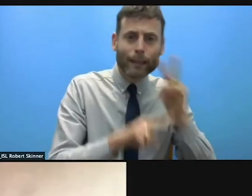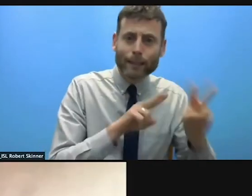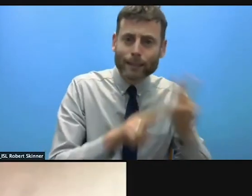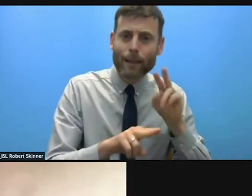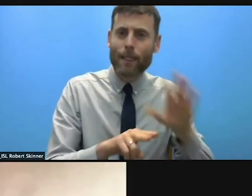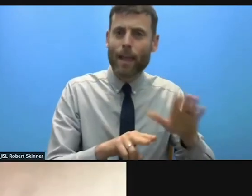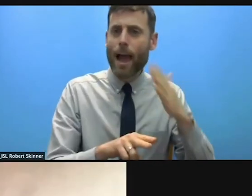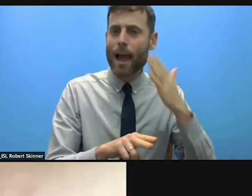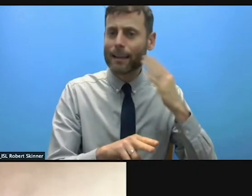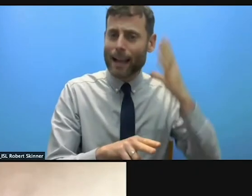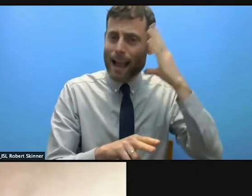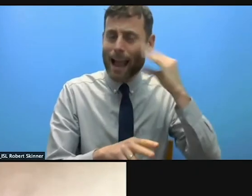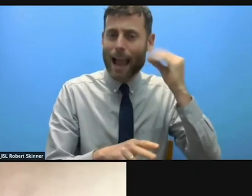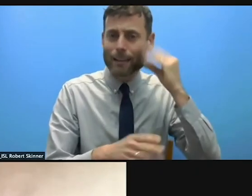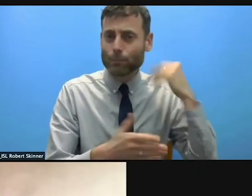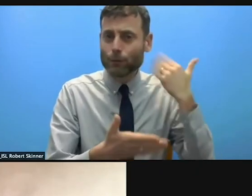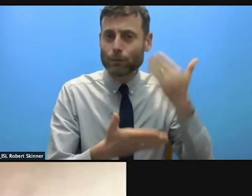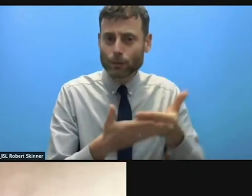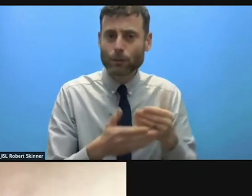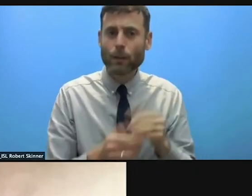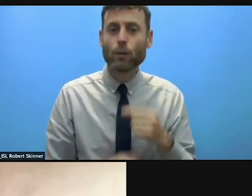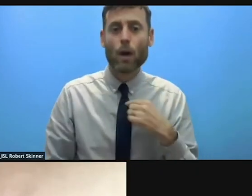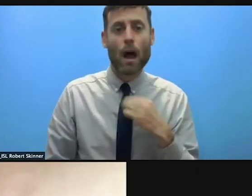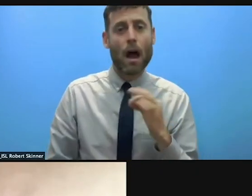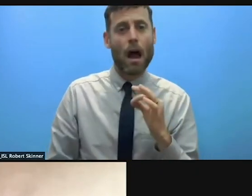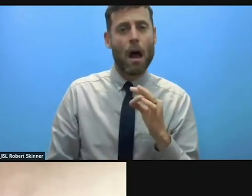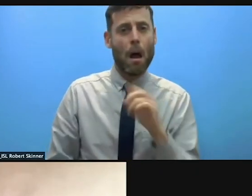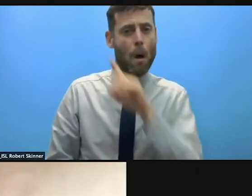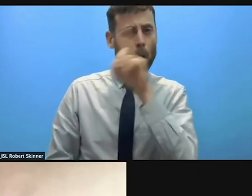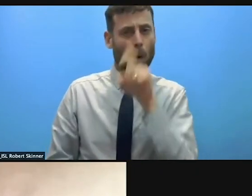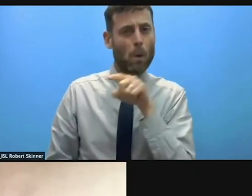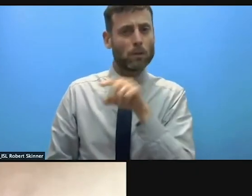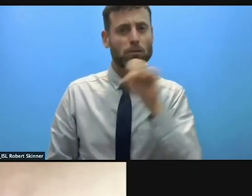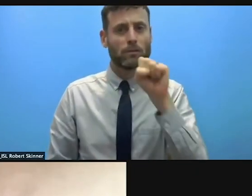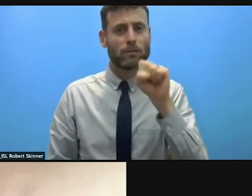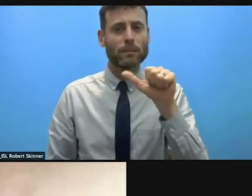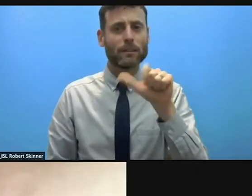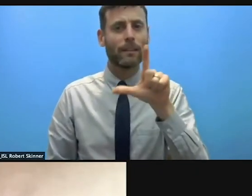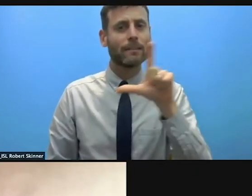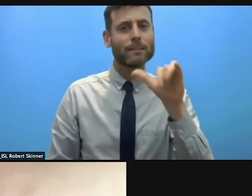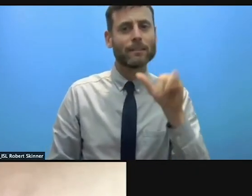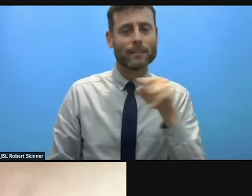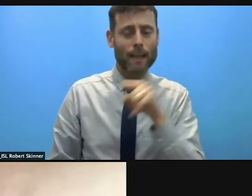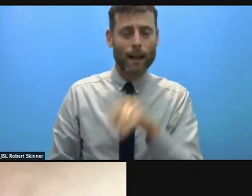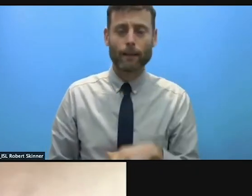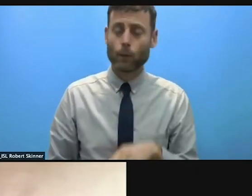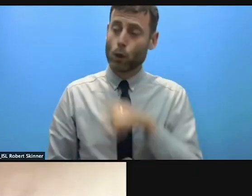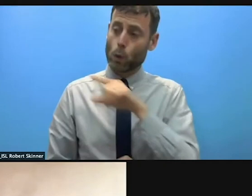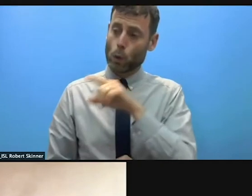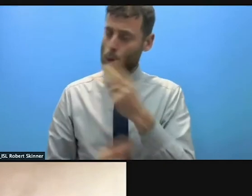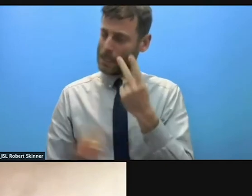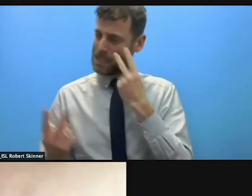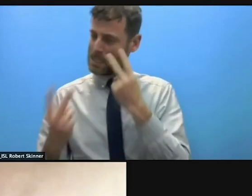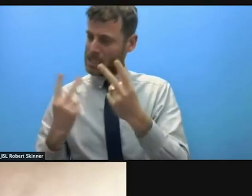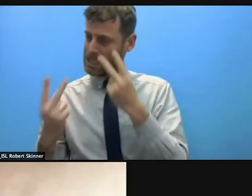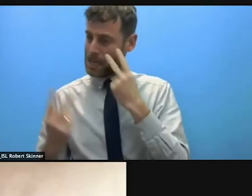Let me ask you, Sally. How can we address current and future protection challenges in ways that